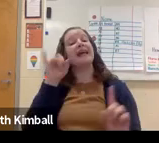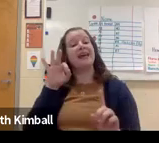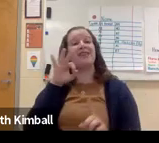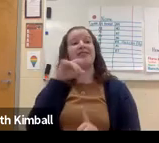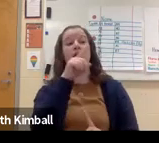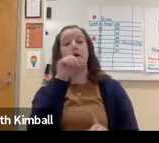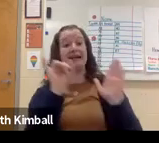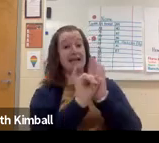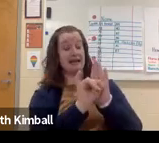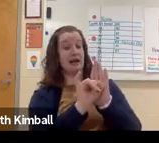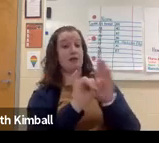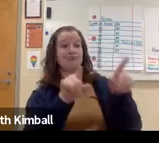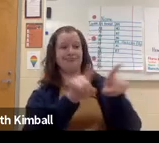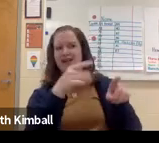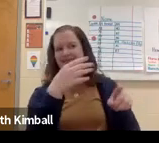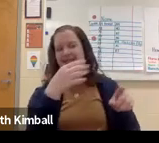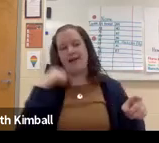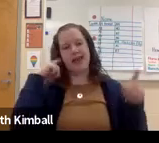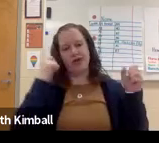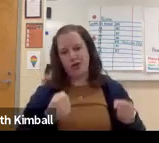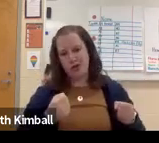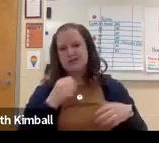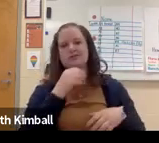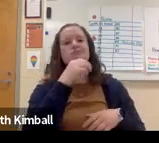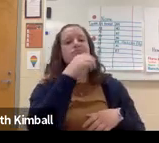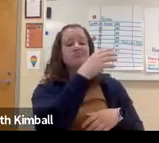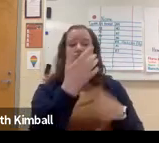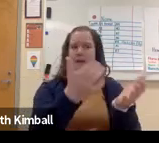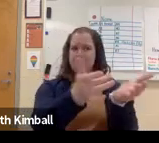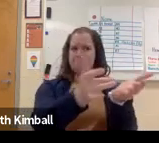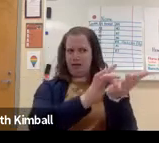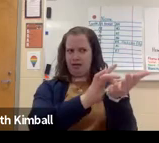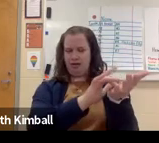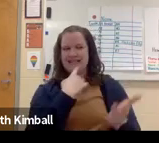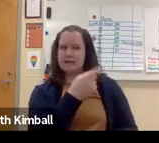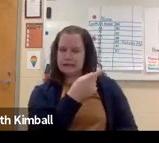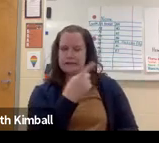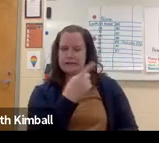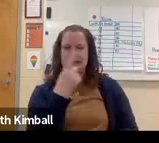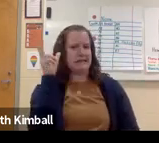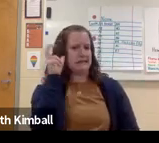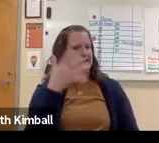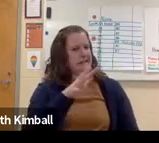And they are proud of that identity. If the person has a hearing loss and they're